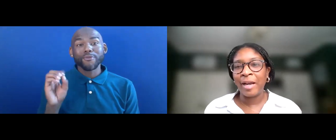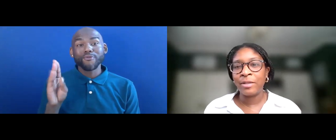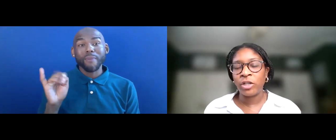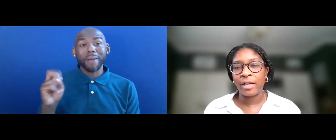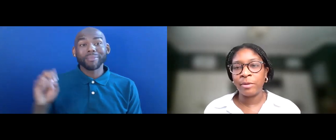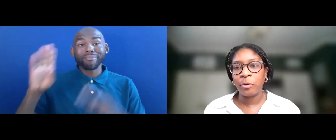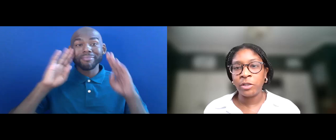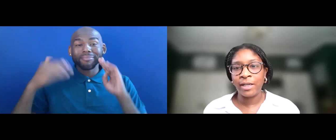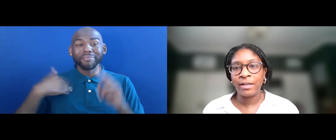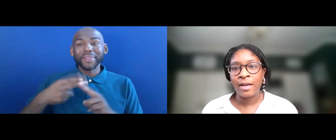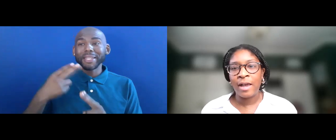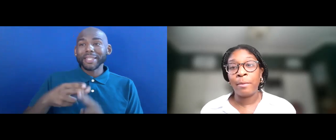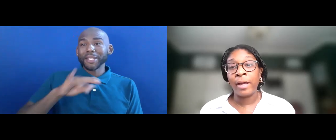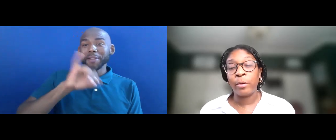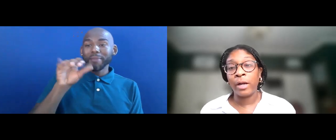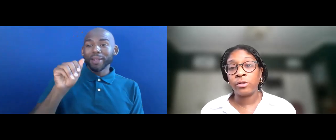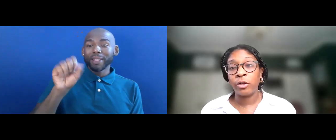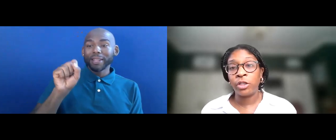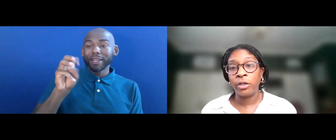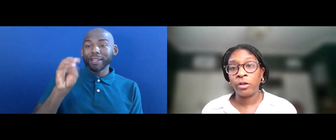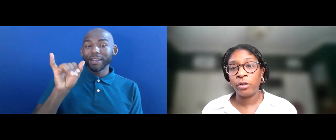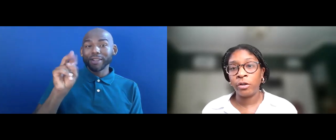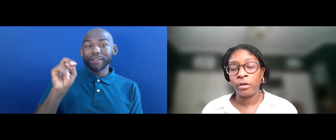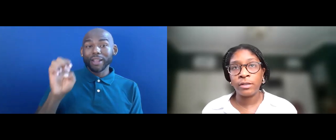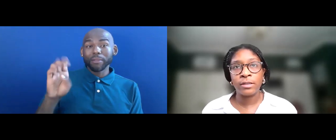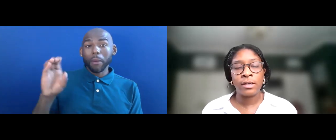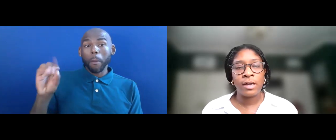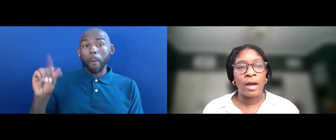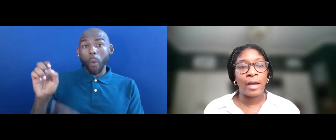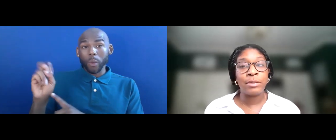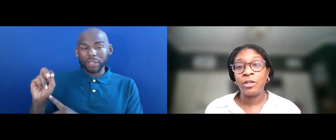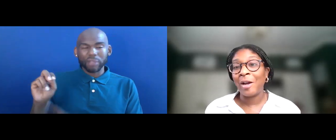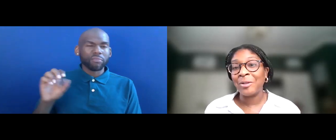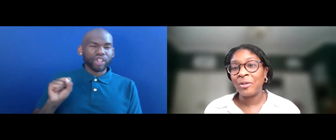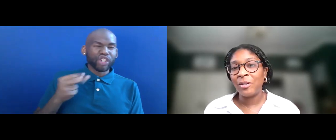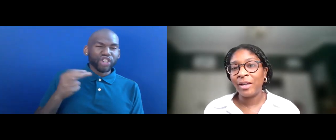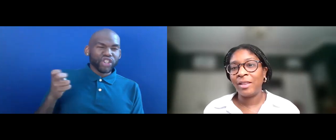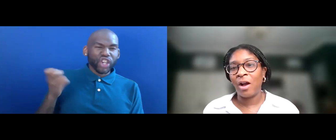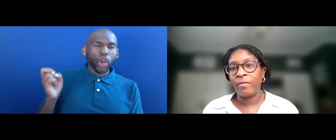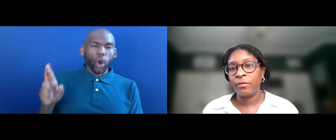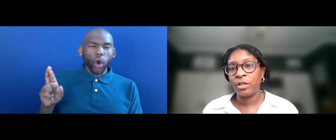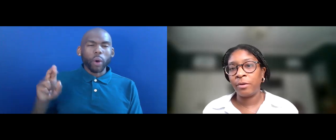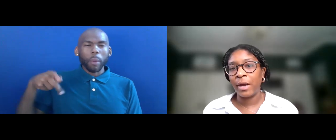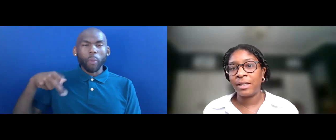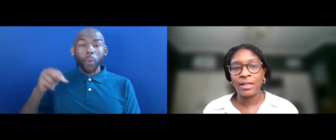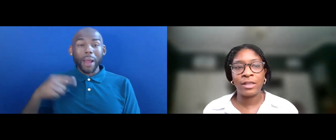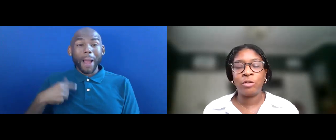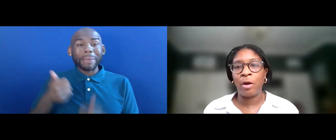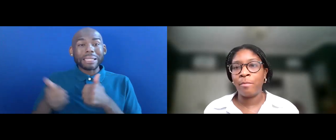MY NAME IS JASMINE BOLTON. MY PRONOUNS ARE SHE/HER/HERS. I'M SENIOR COUNSEL IN THE OFFICE FOR CIVIL RIGHTS AT THE DEPARTMENT